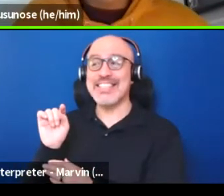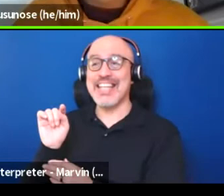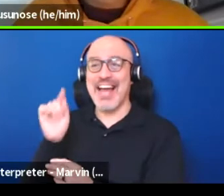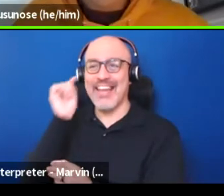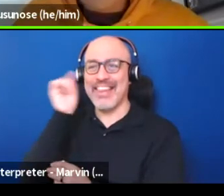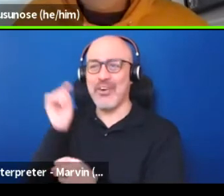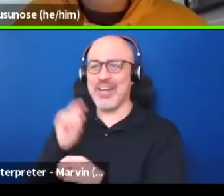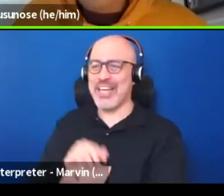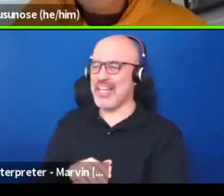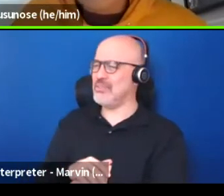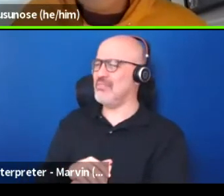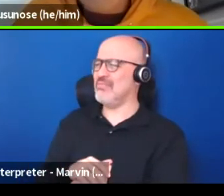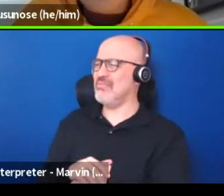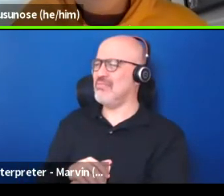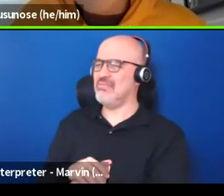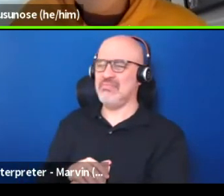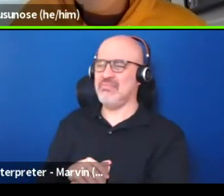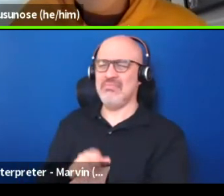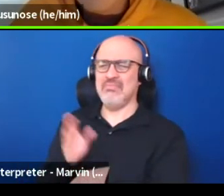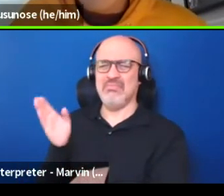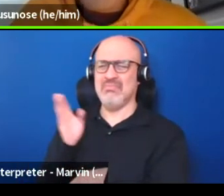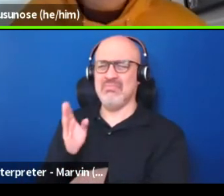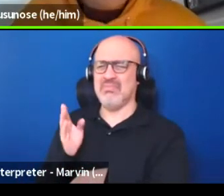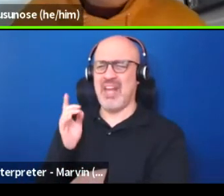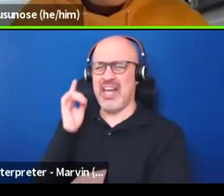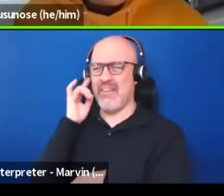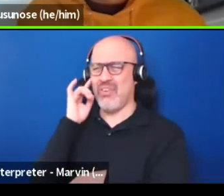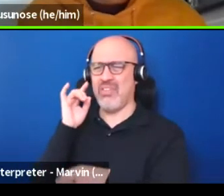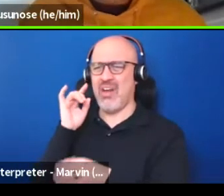I've never thought about being looking at things